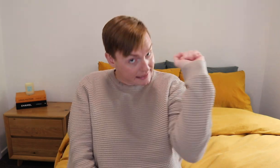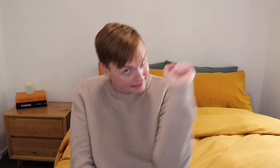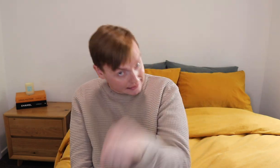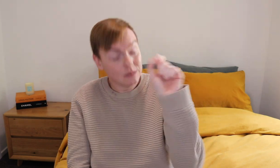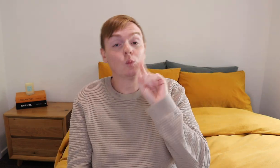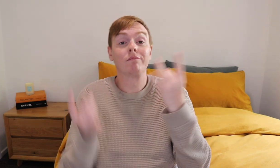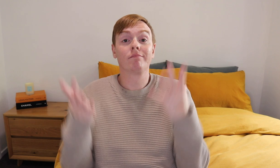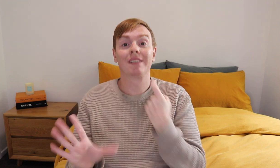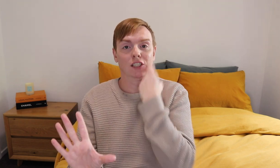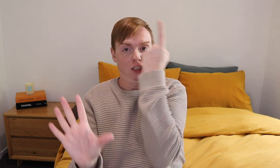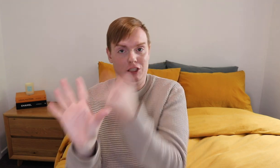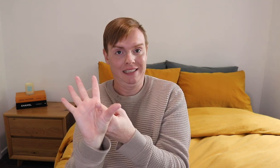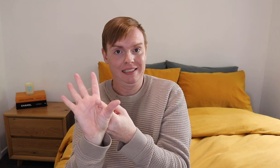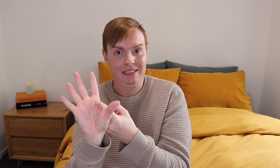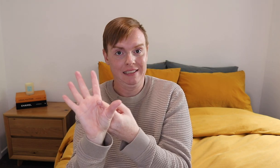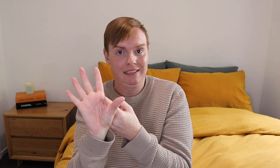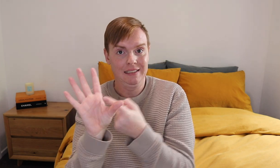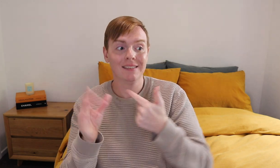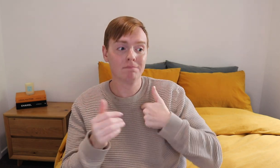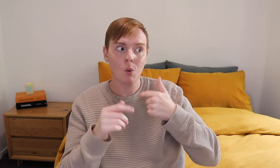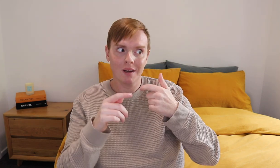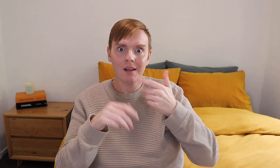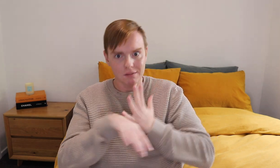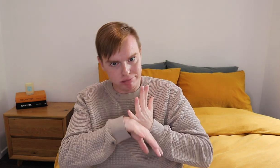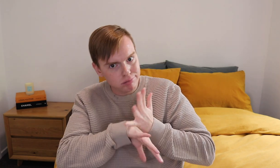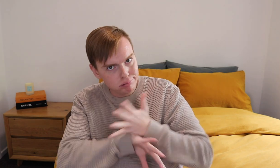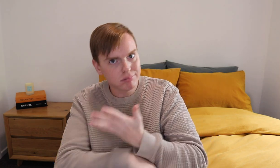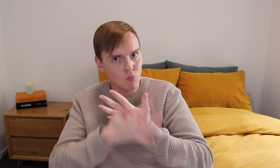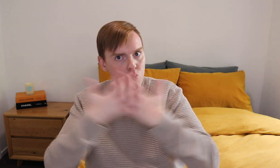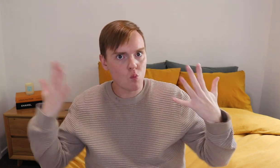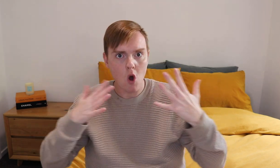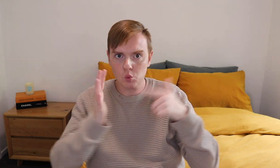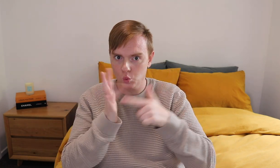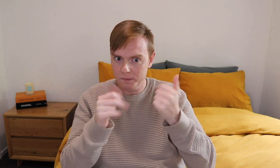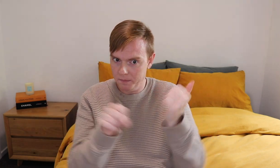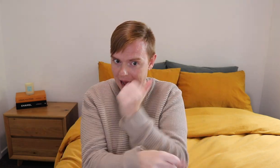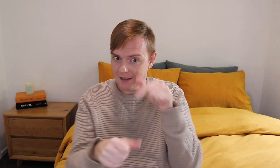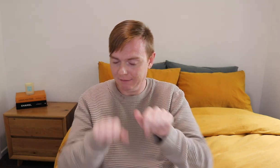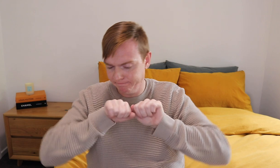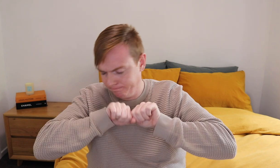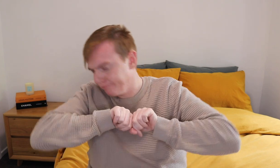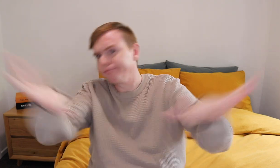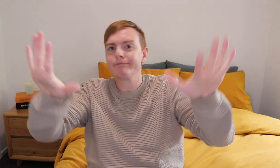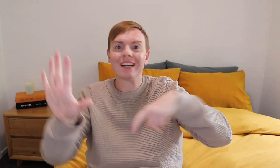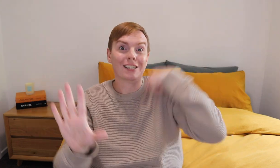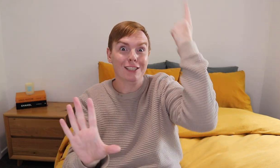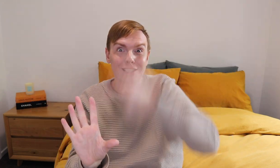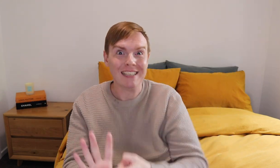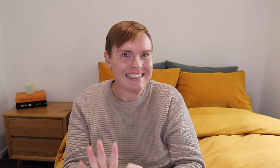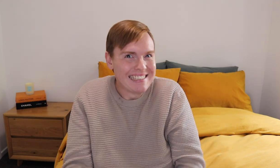A: Yes, next year because it is long time to make this book release. So, it will be release next year.